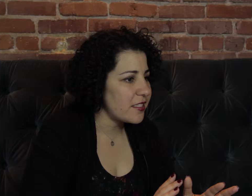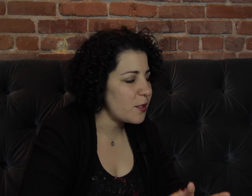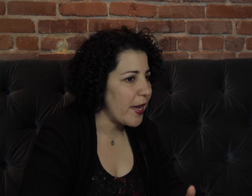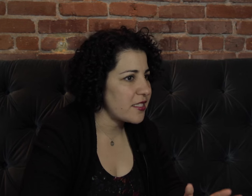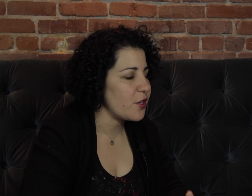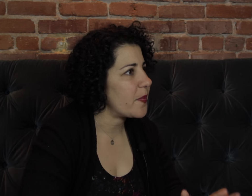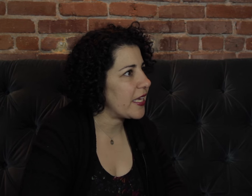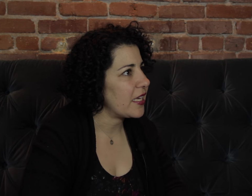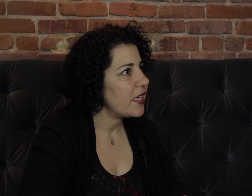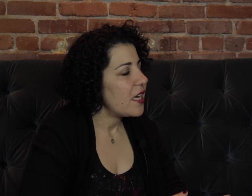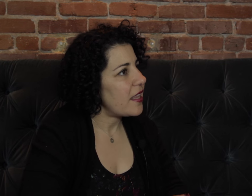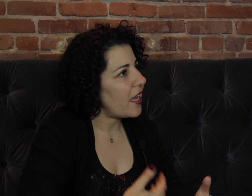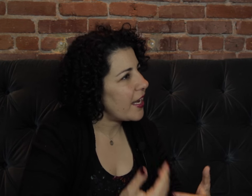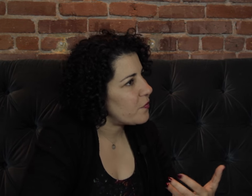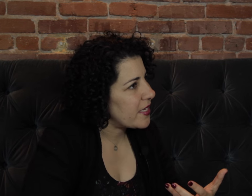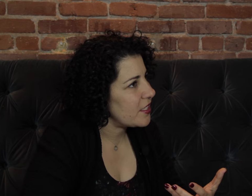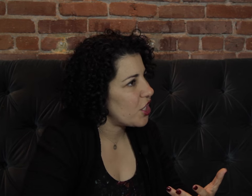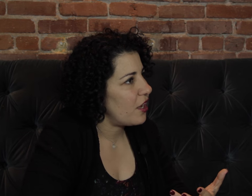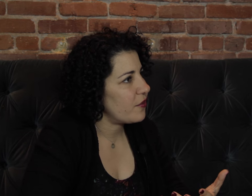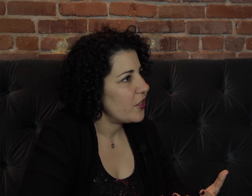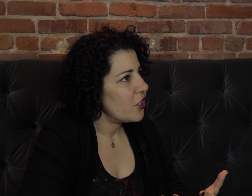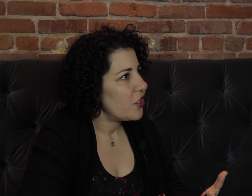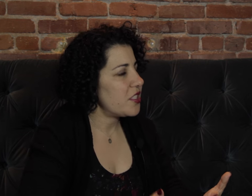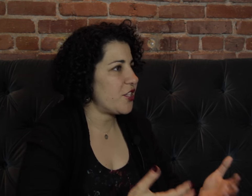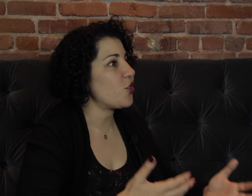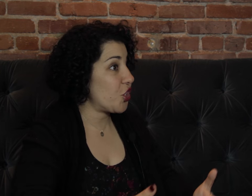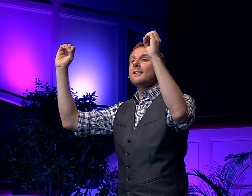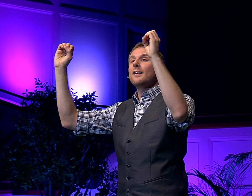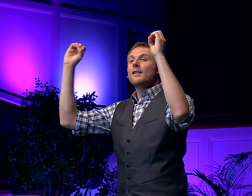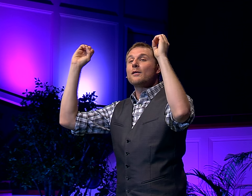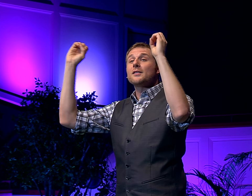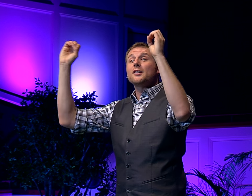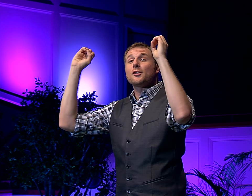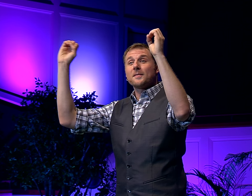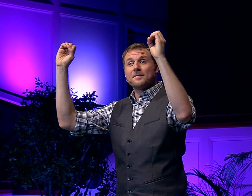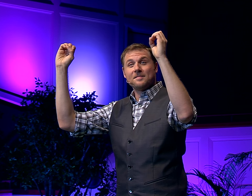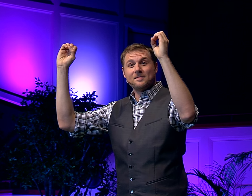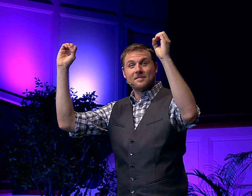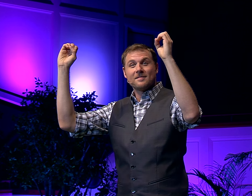but I didn't expect there to be that kind of message of teachers changing lives. That surprised me.